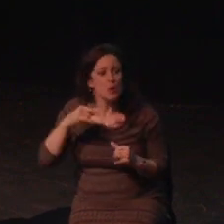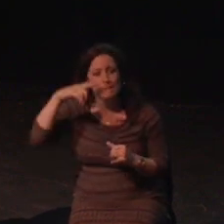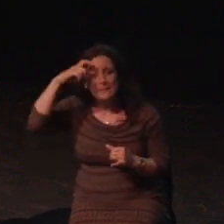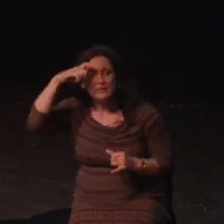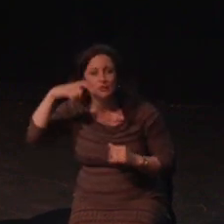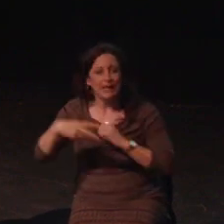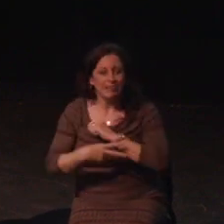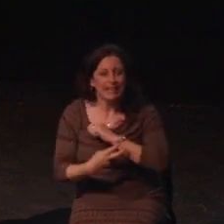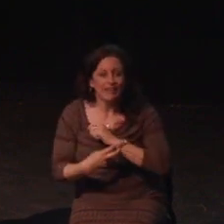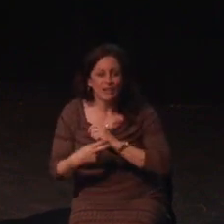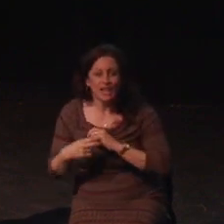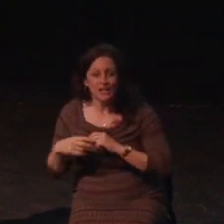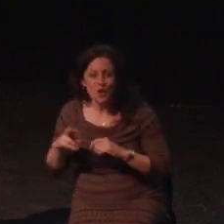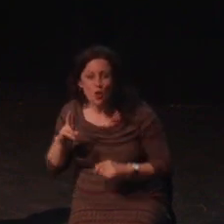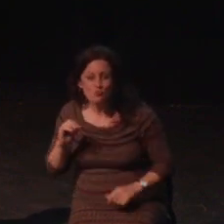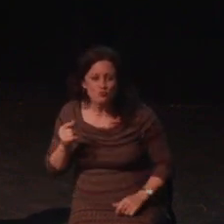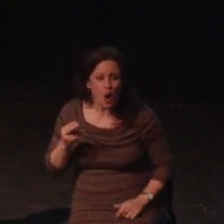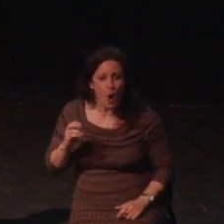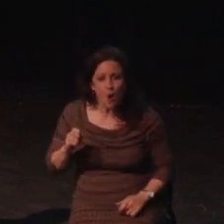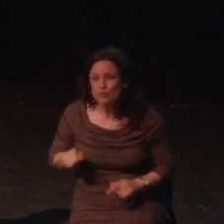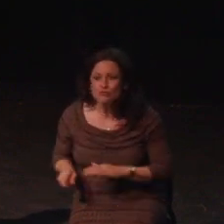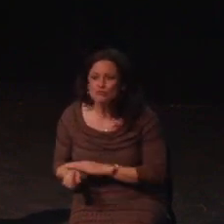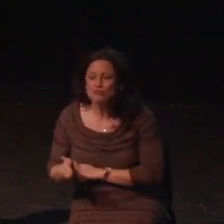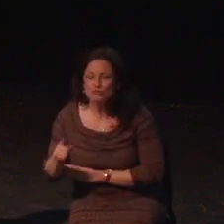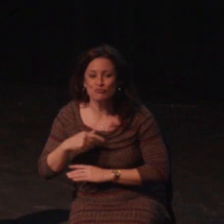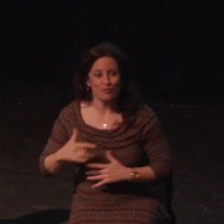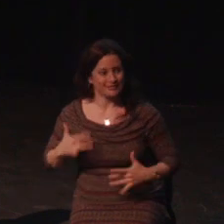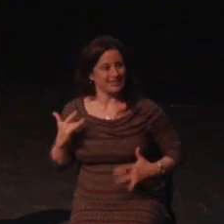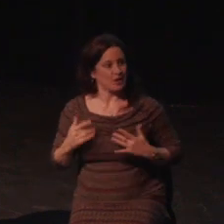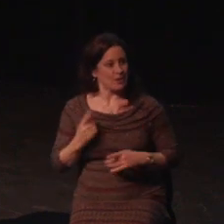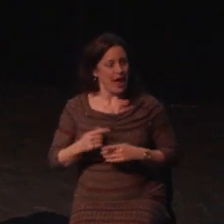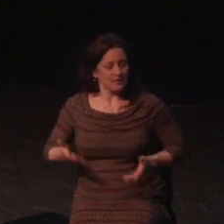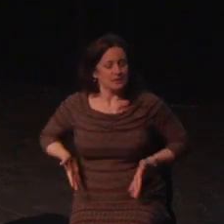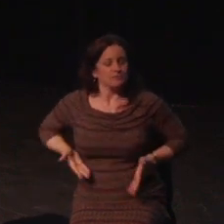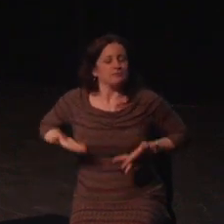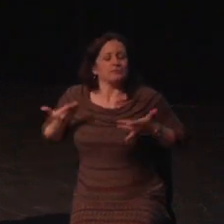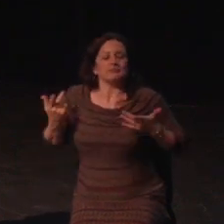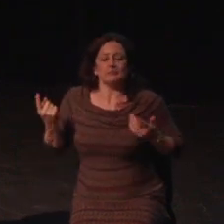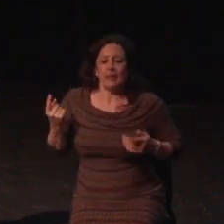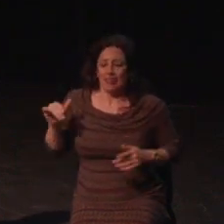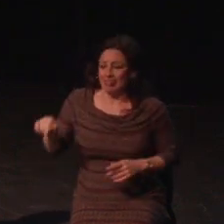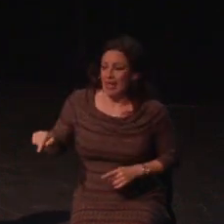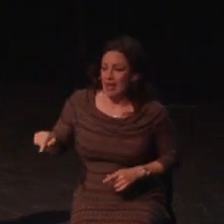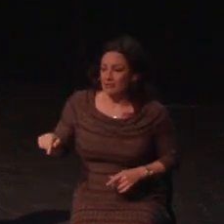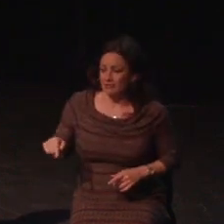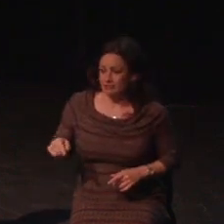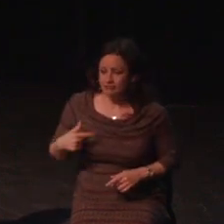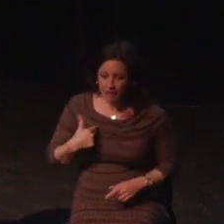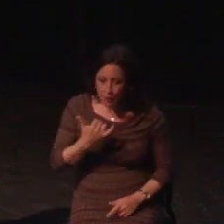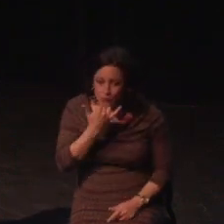It's a little bit heartbreaking, just a little, to feel like you're on the fringe or